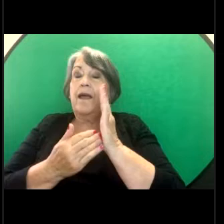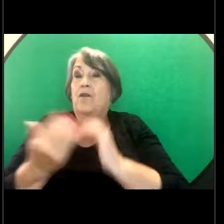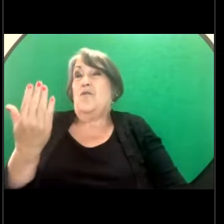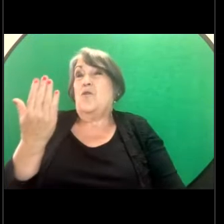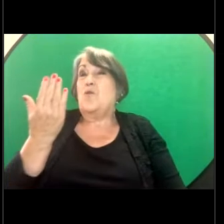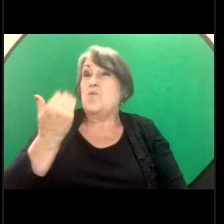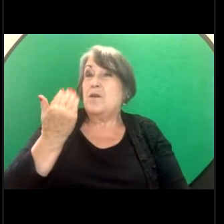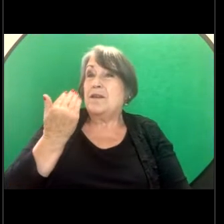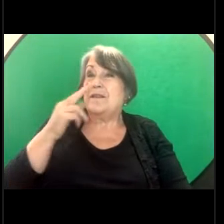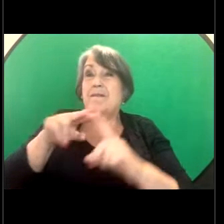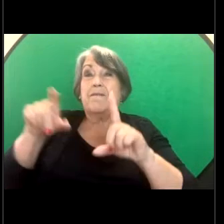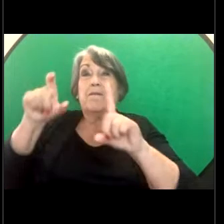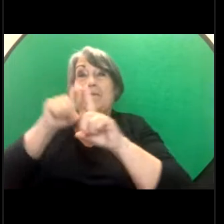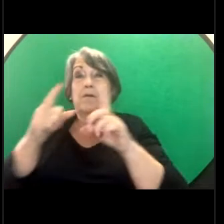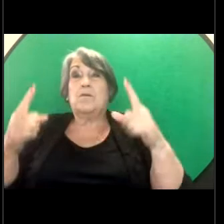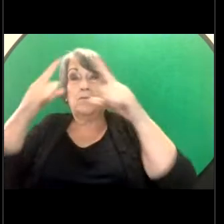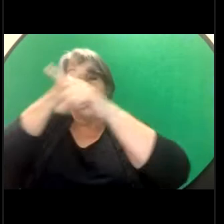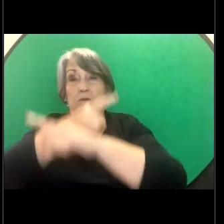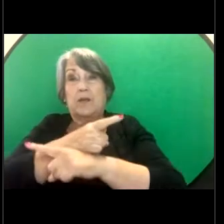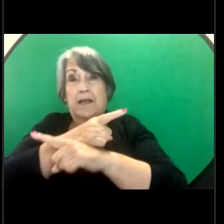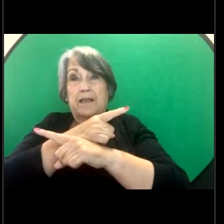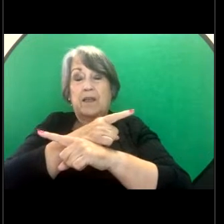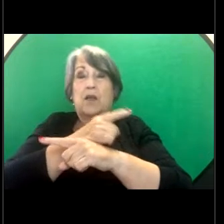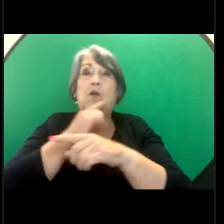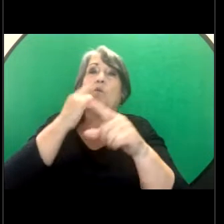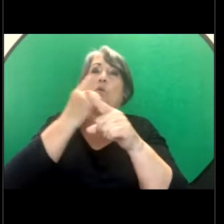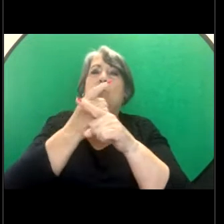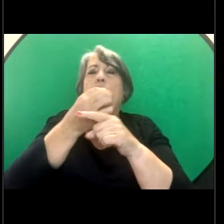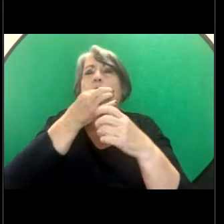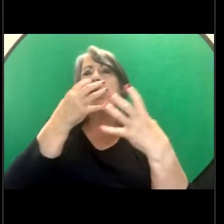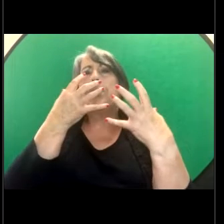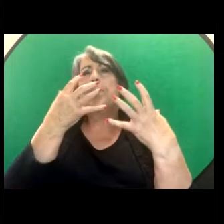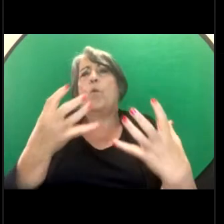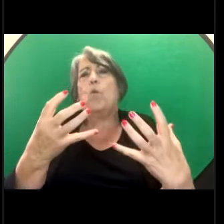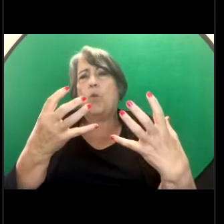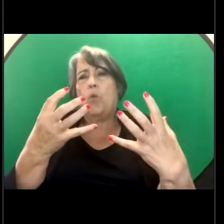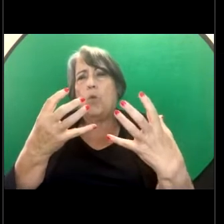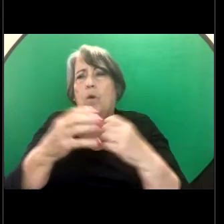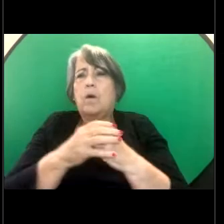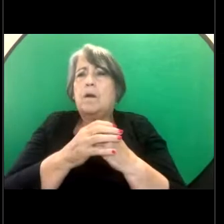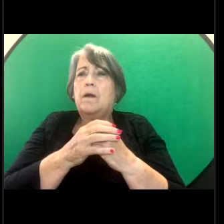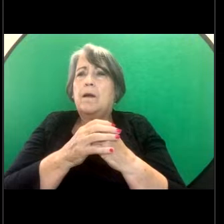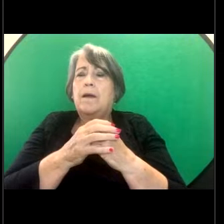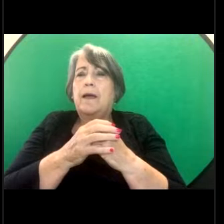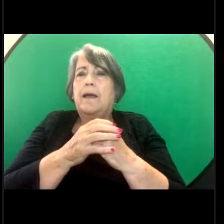changes that we will touch on a little bit more in a moment is the new mechanism